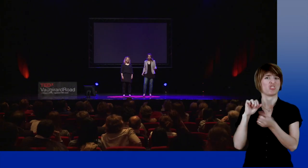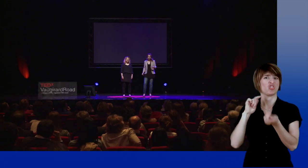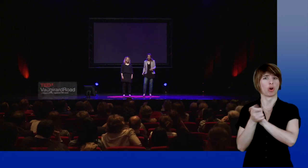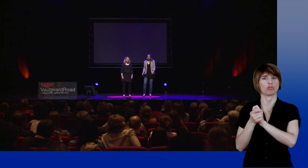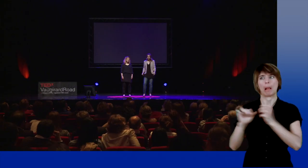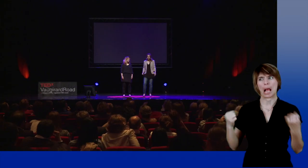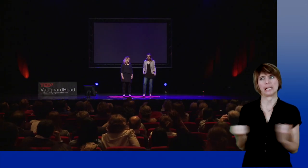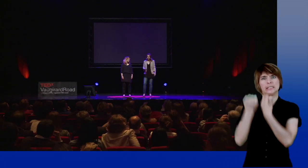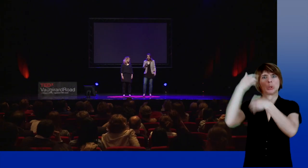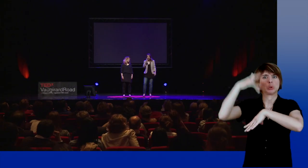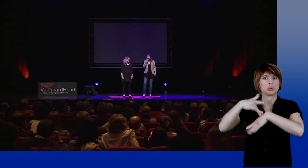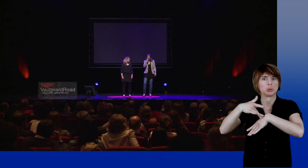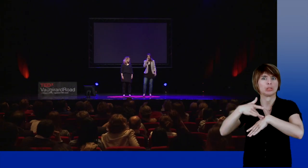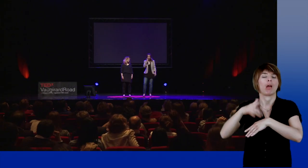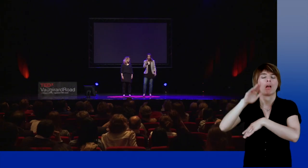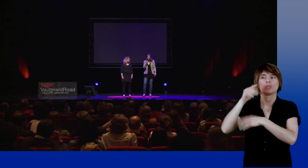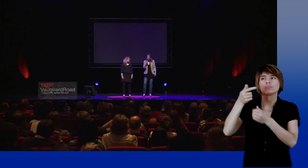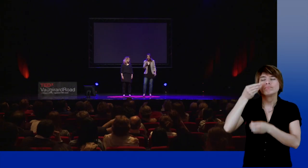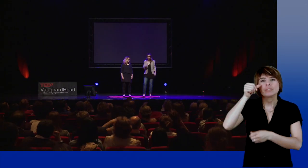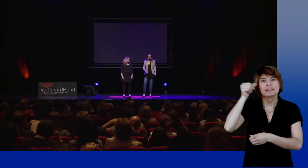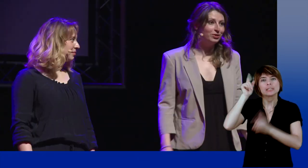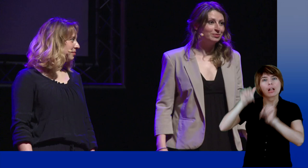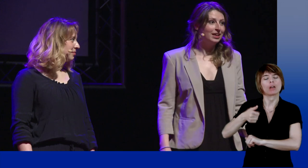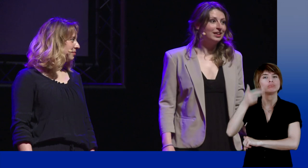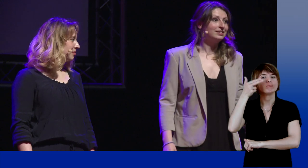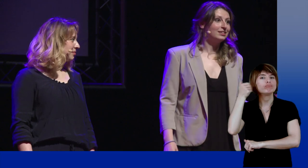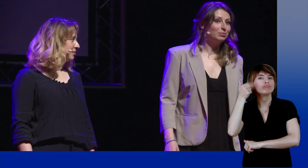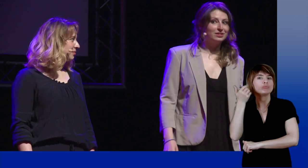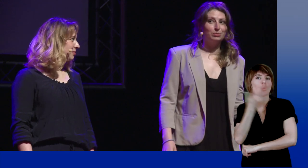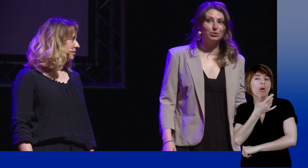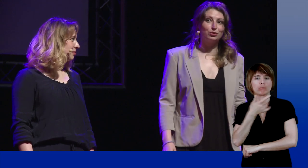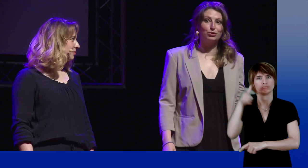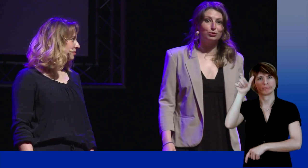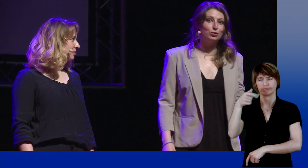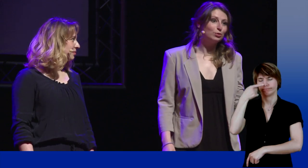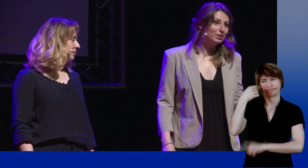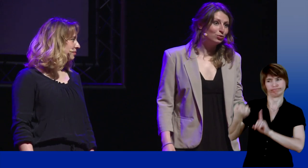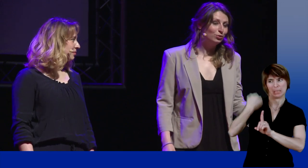I had an accident that let me a coloured scar under the eye. Some people think I have been in a fight,